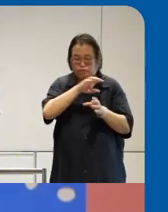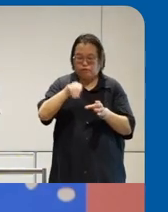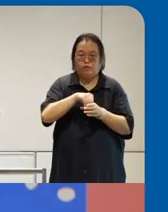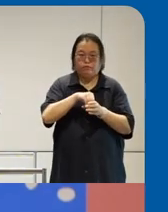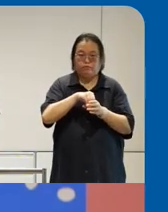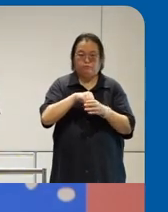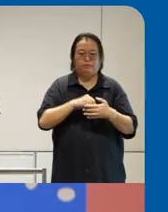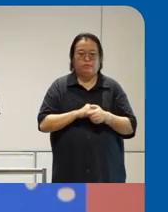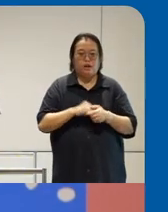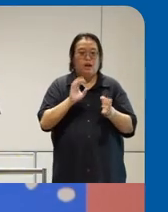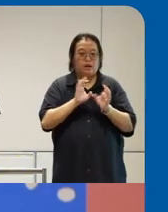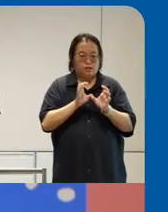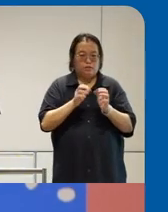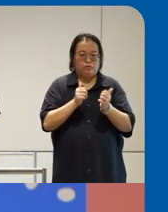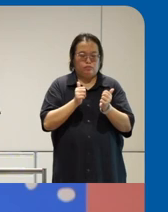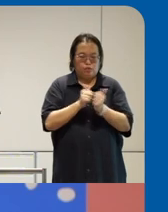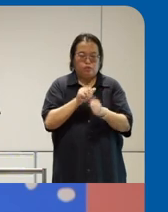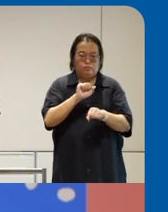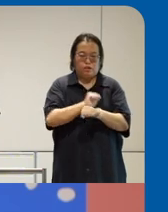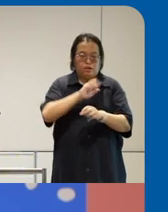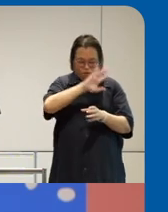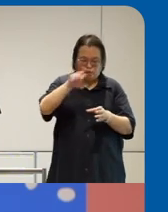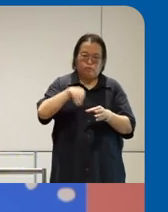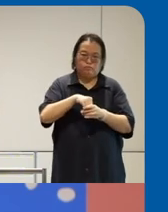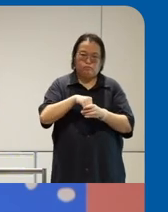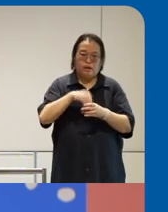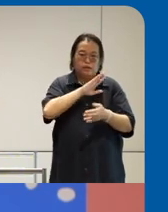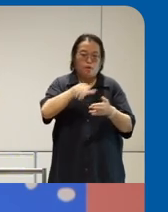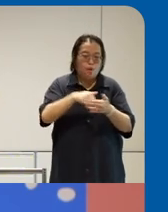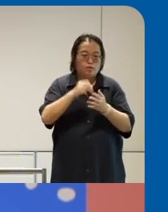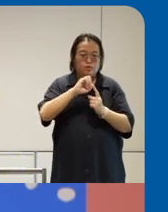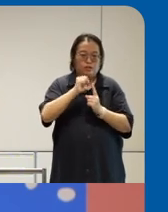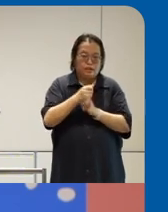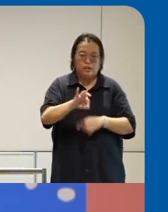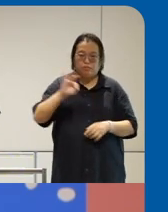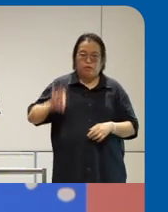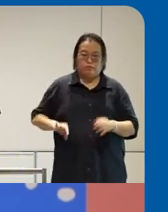colleagues that they work with right the whole of society benefits When technology is accessible and